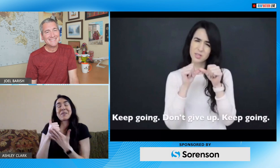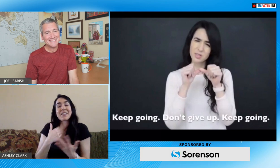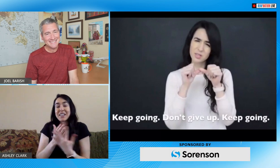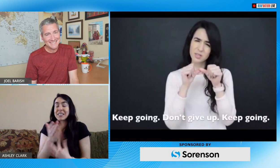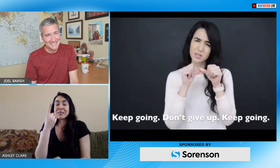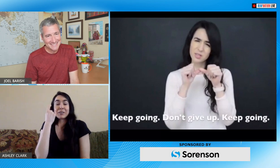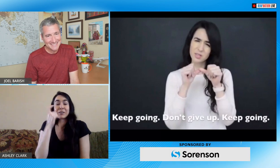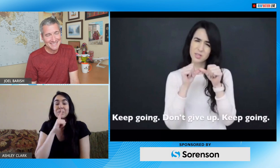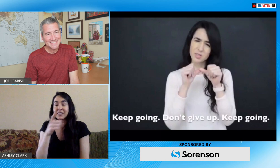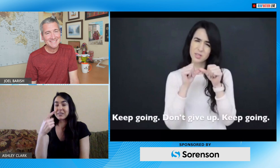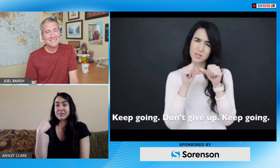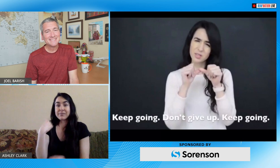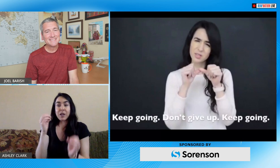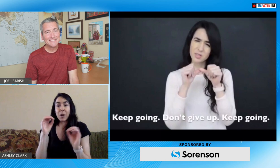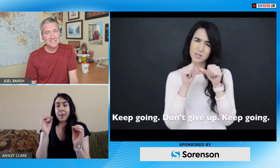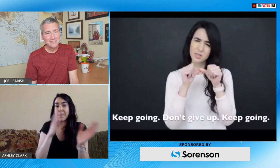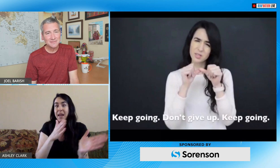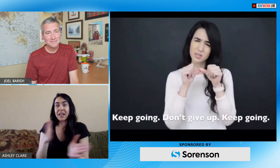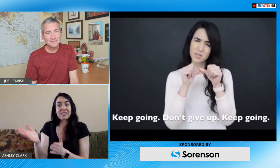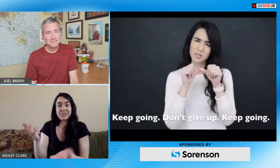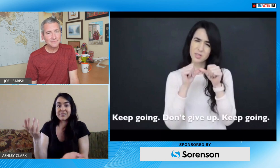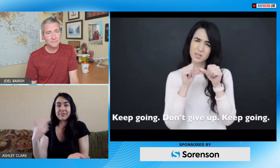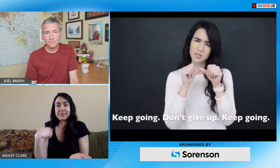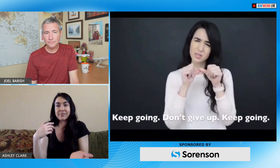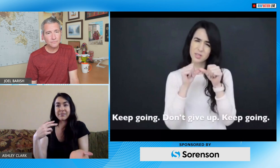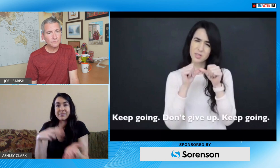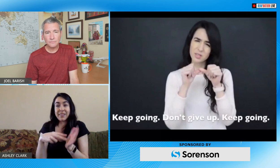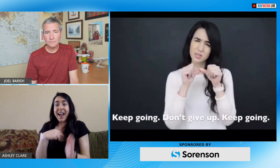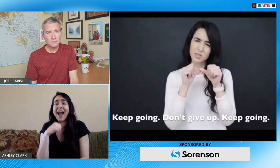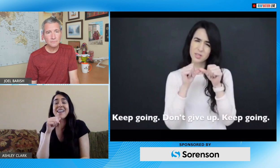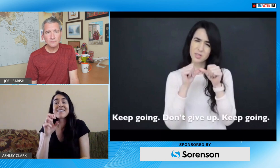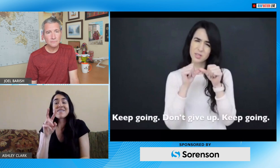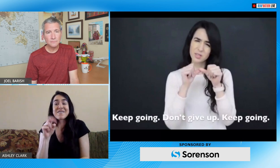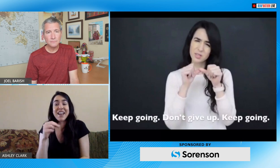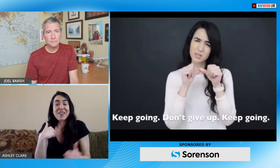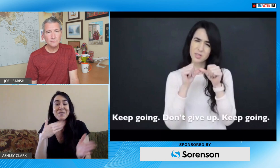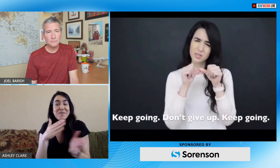through everything really gives me hope I don't plan too